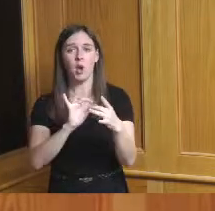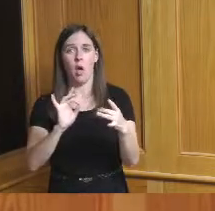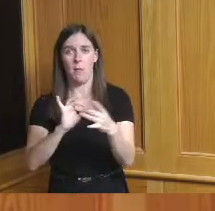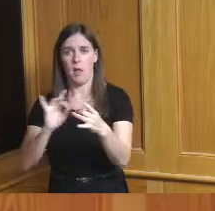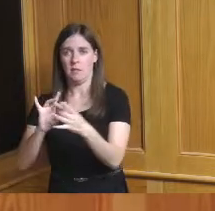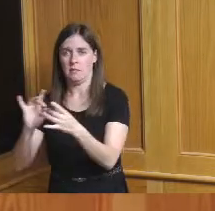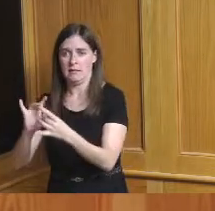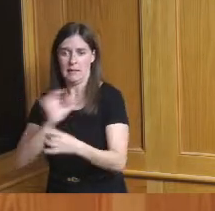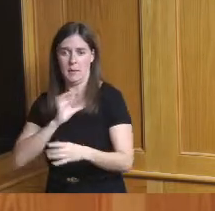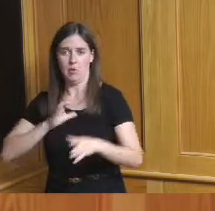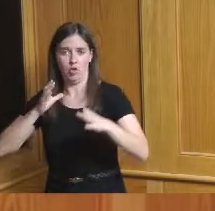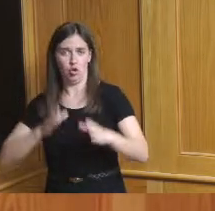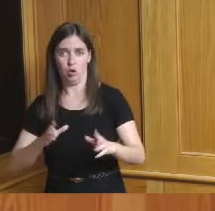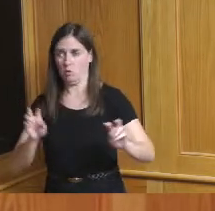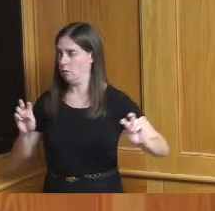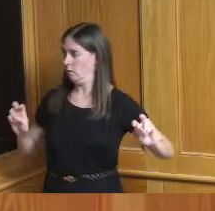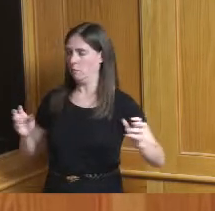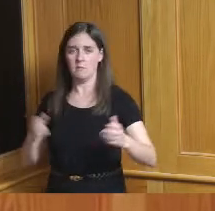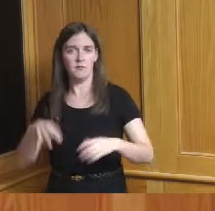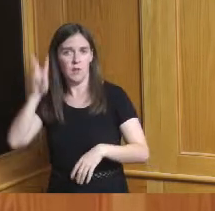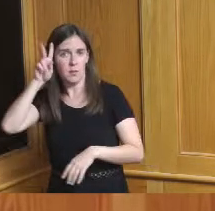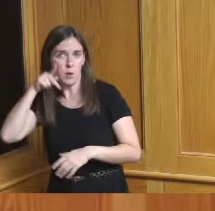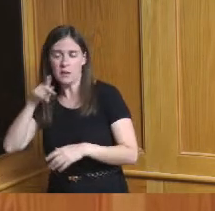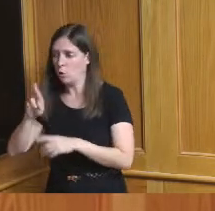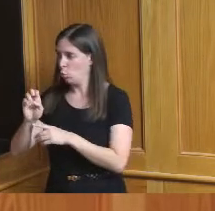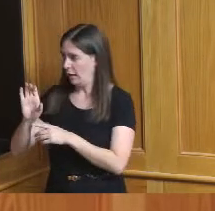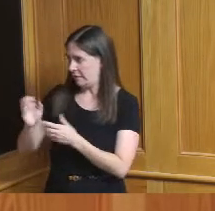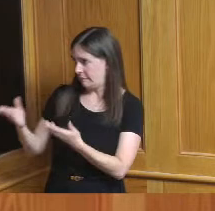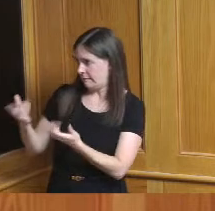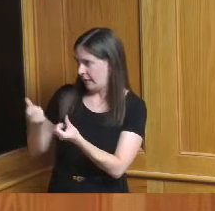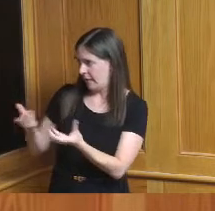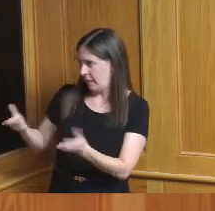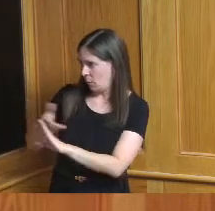Commissioners have Vice President Reece did you have anything before we go into executive session